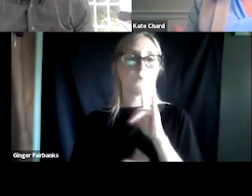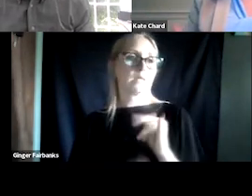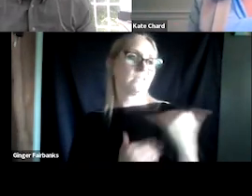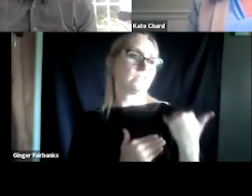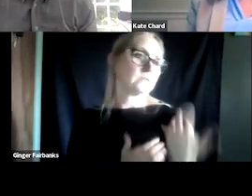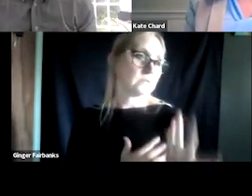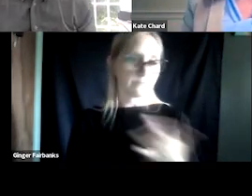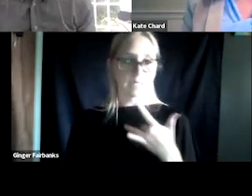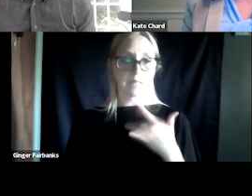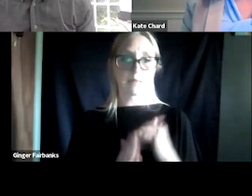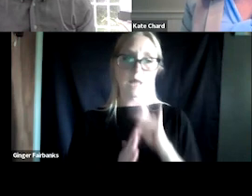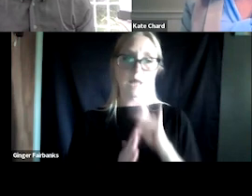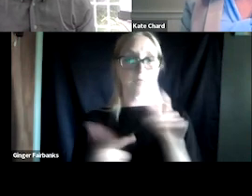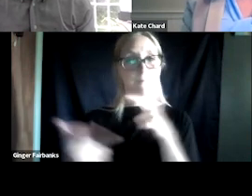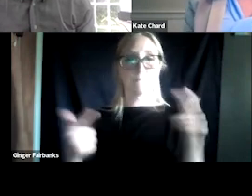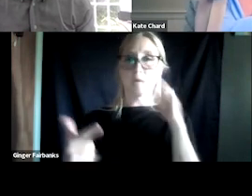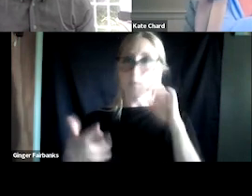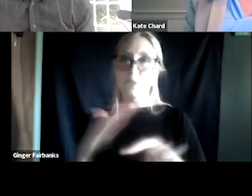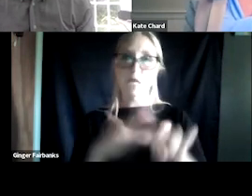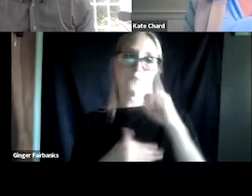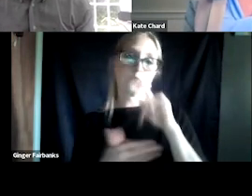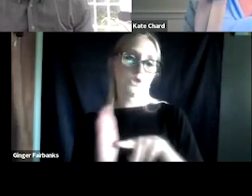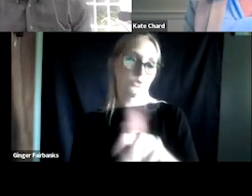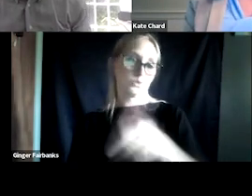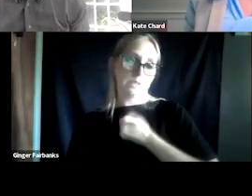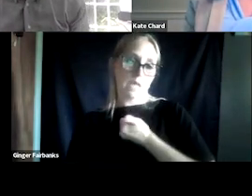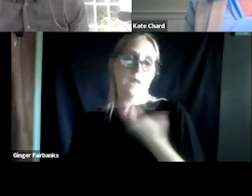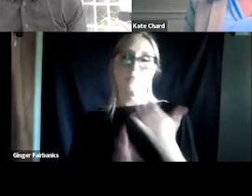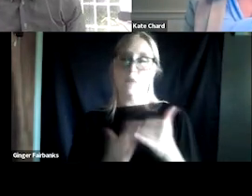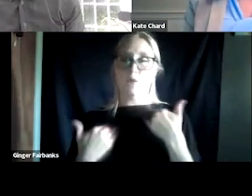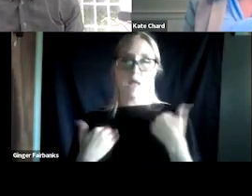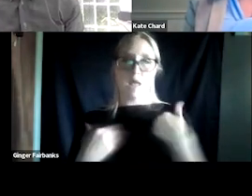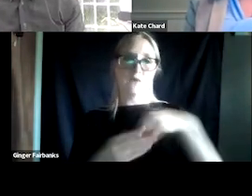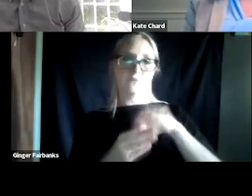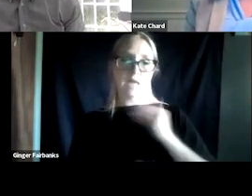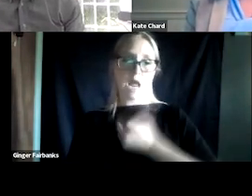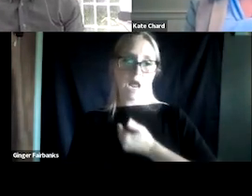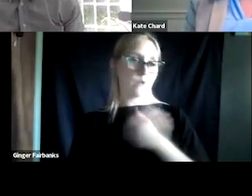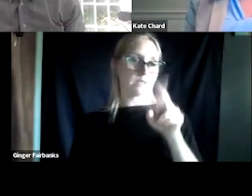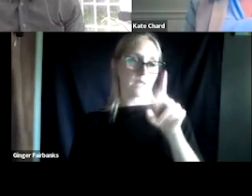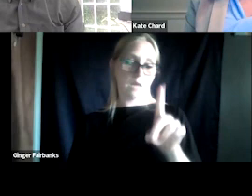is one of the biggest predictors of suicide we have in our substance using PTSD patients